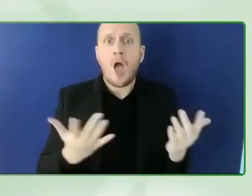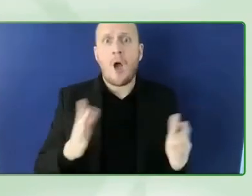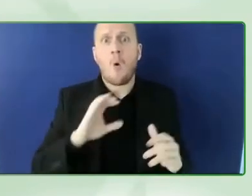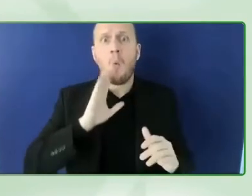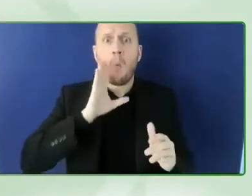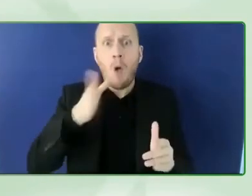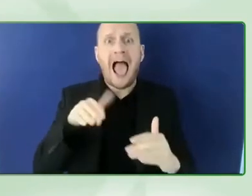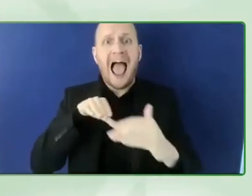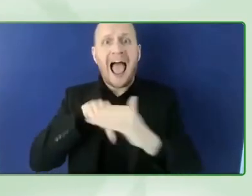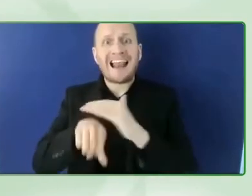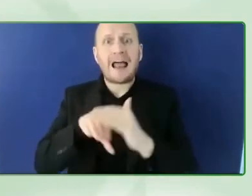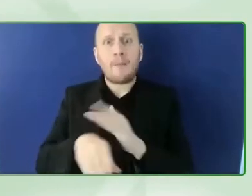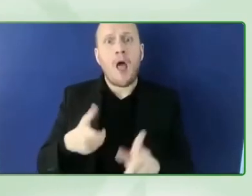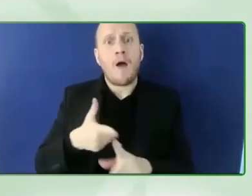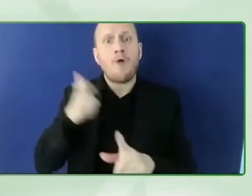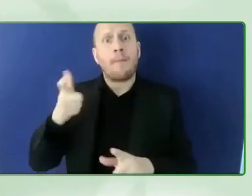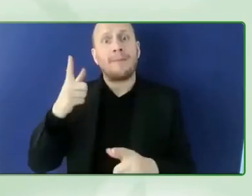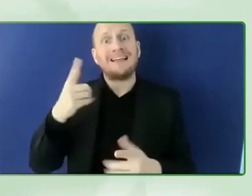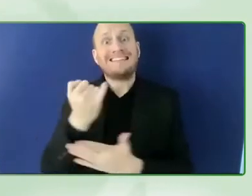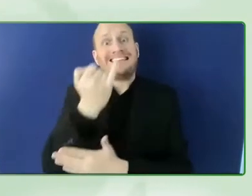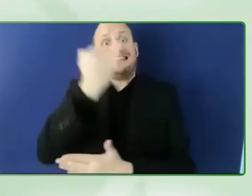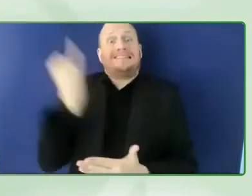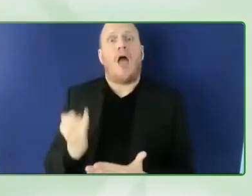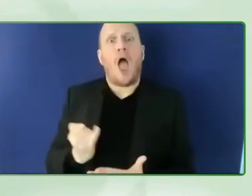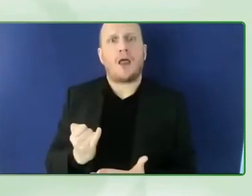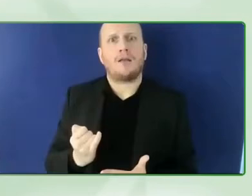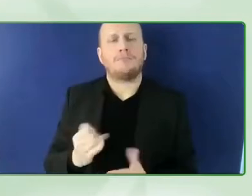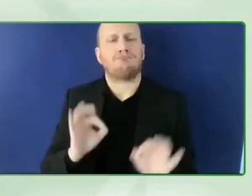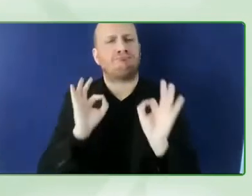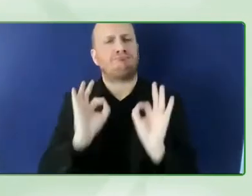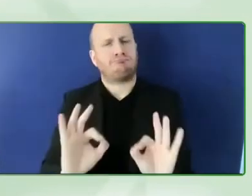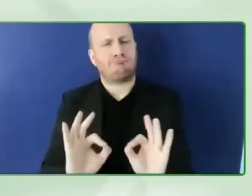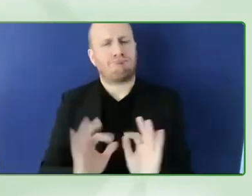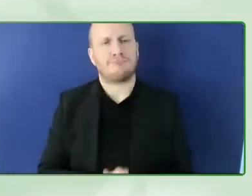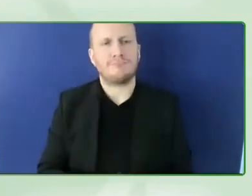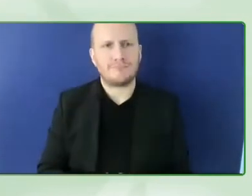you near we are really looking forward to this great project and uh yeah whenever you come